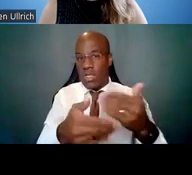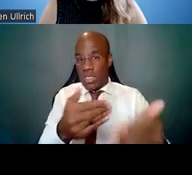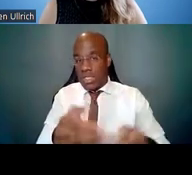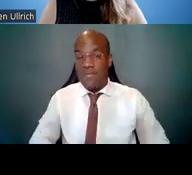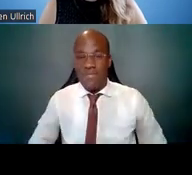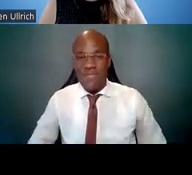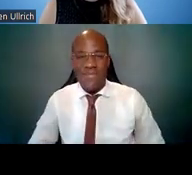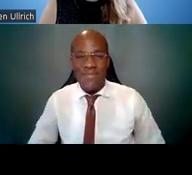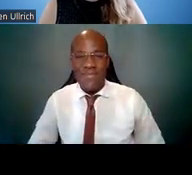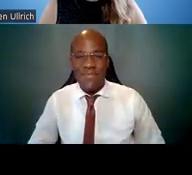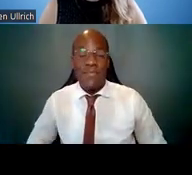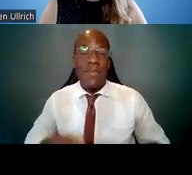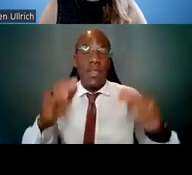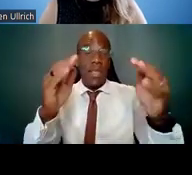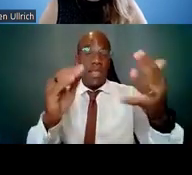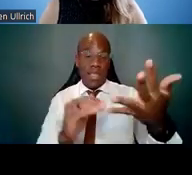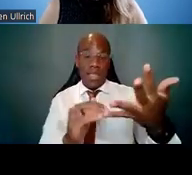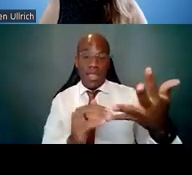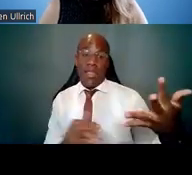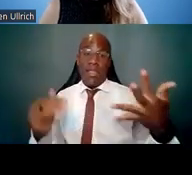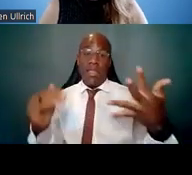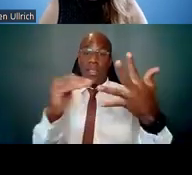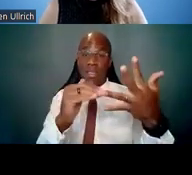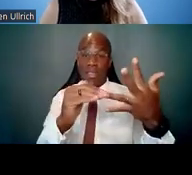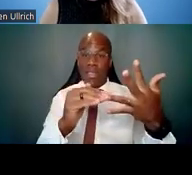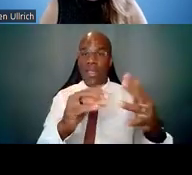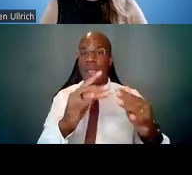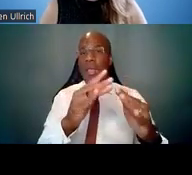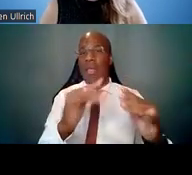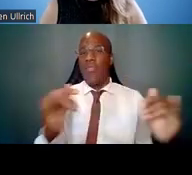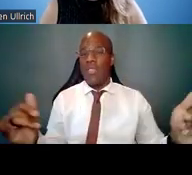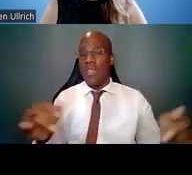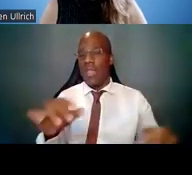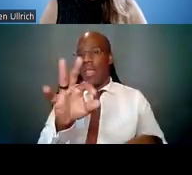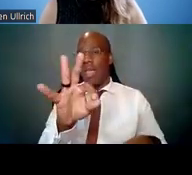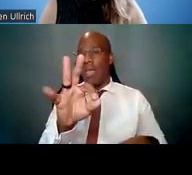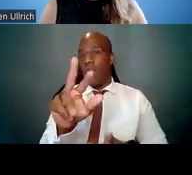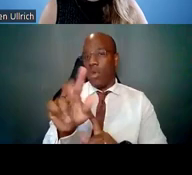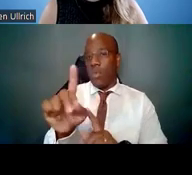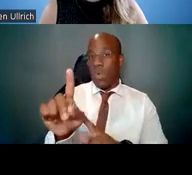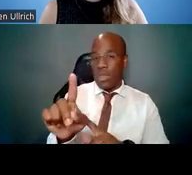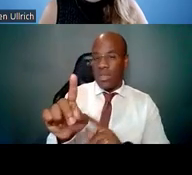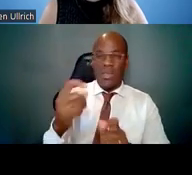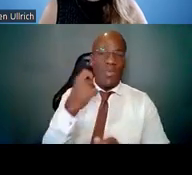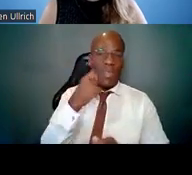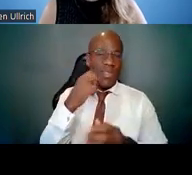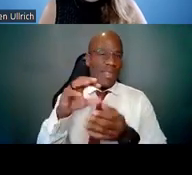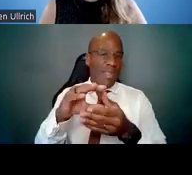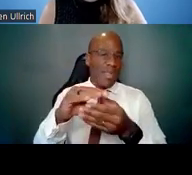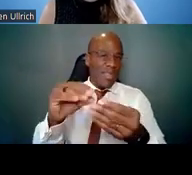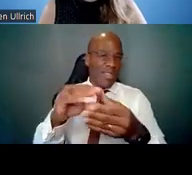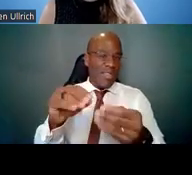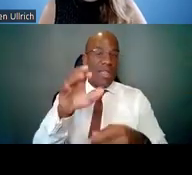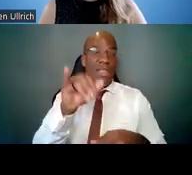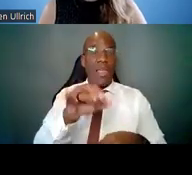Next we have the Diversity F31, which was mentioned earlier. And this is a fellowship to support graduate